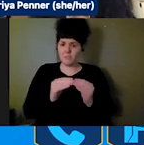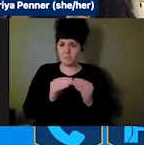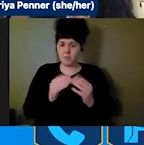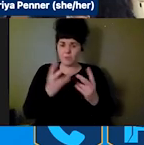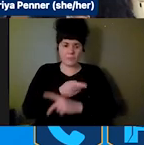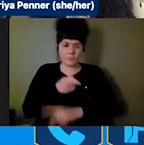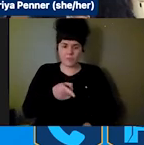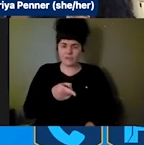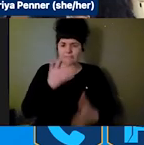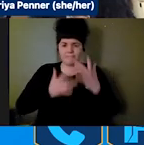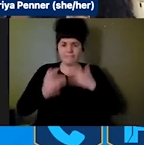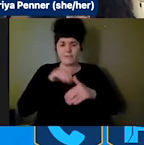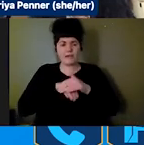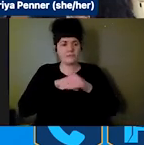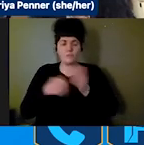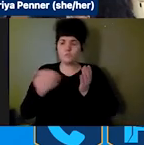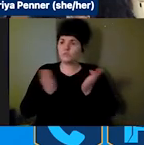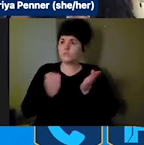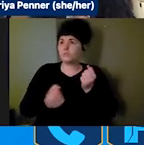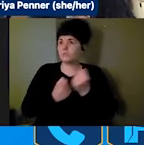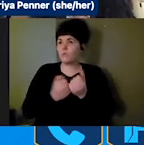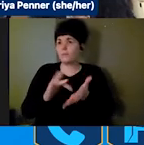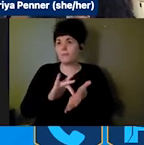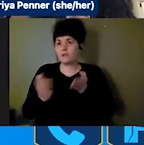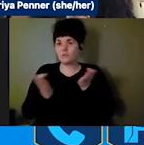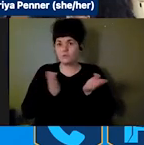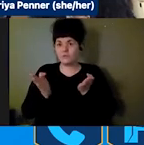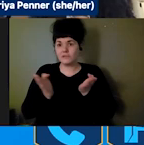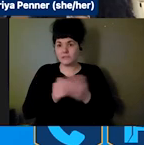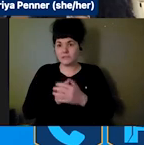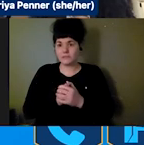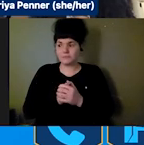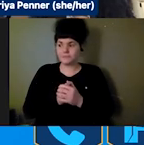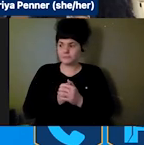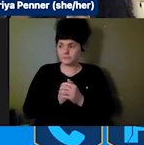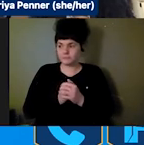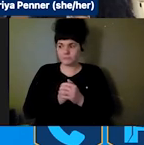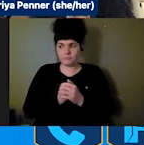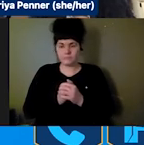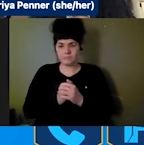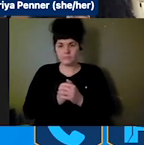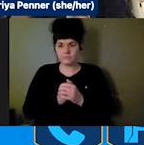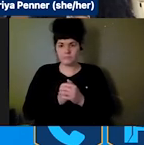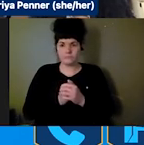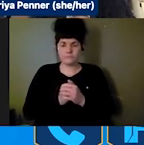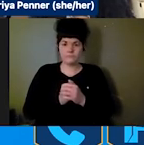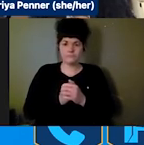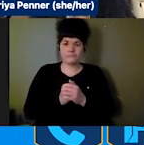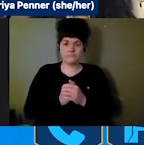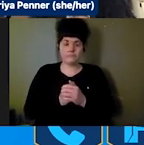medical services due to the ongoing need throughout COVID and other folks being